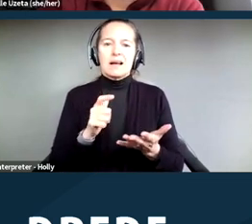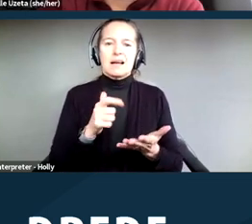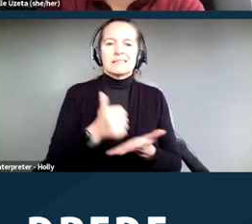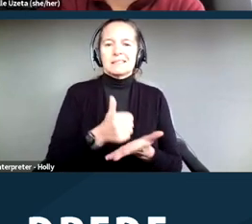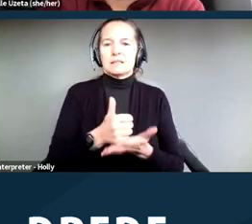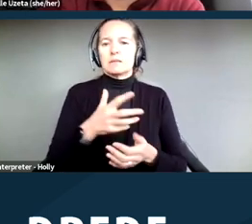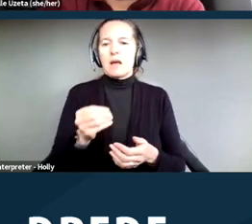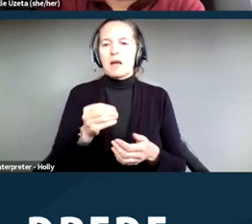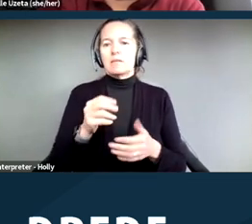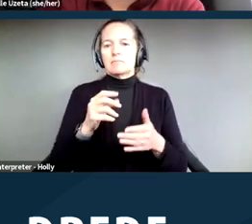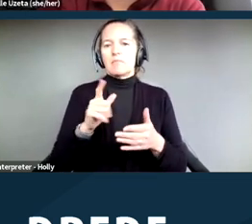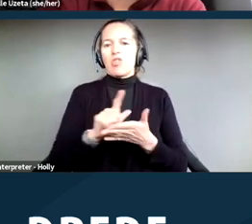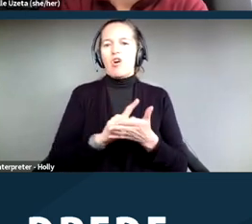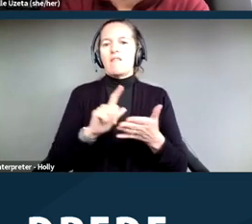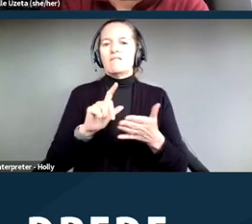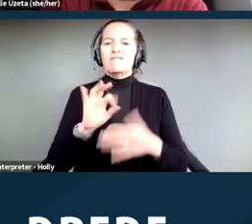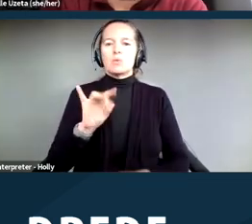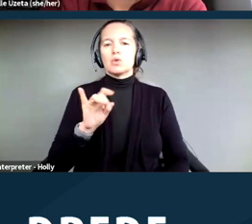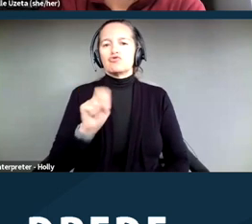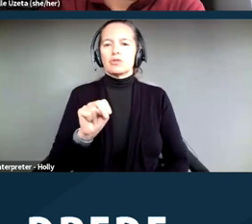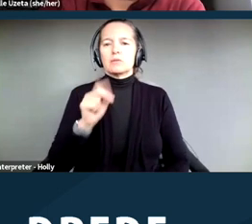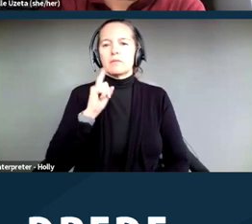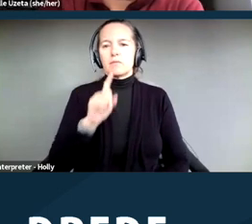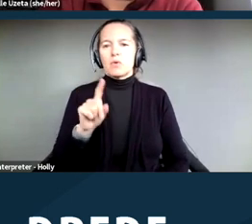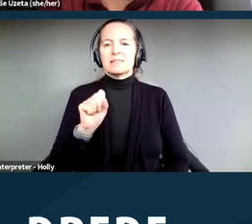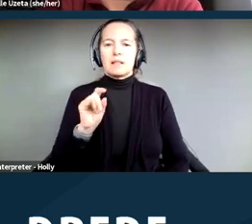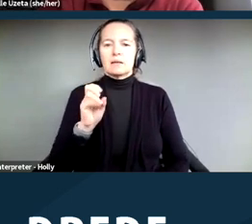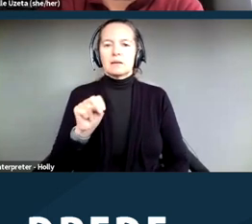attorney for their housing program. Erin went to American University